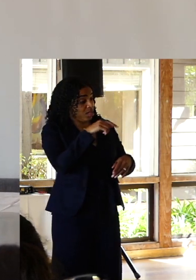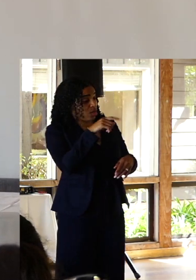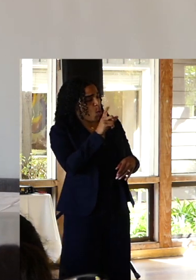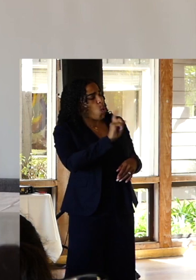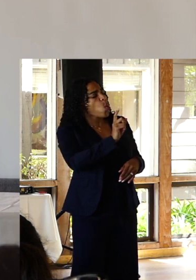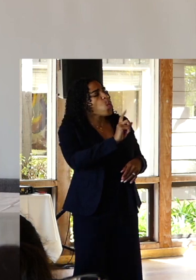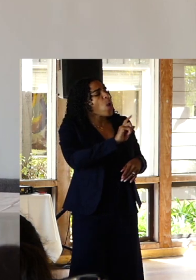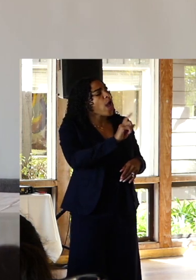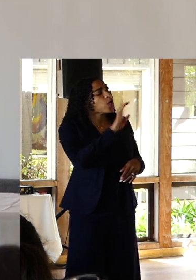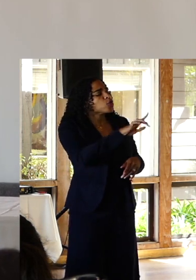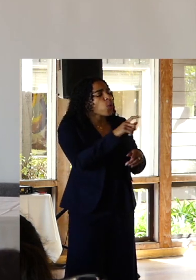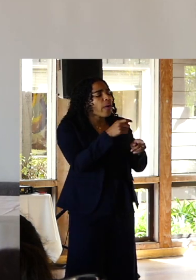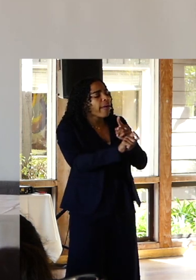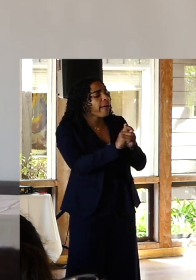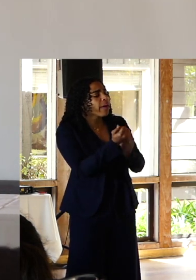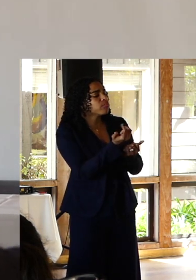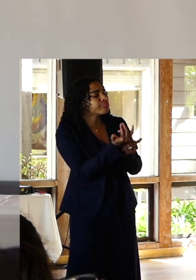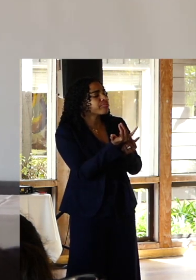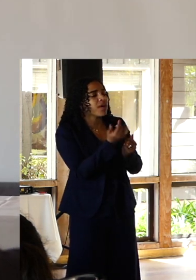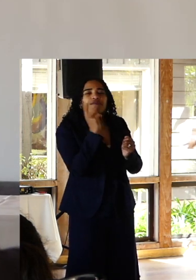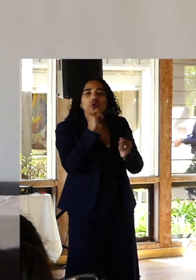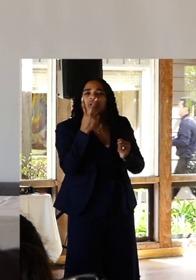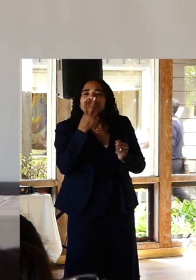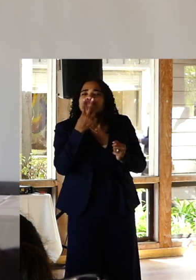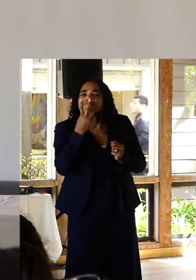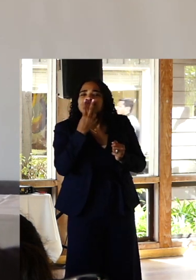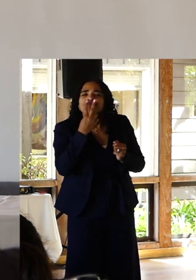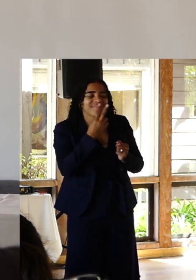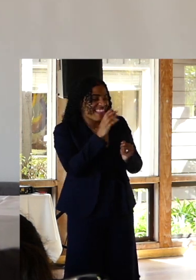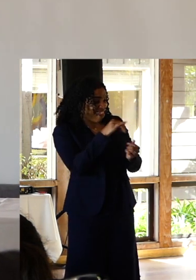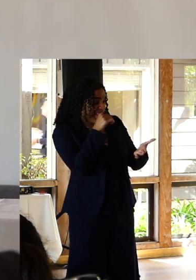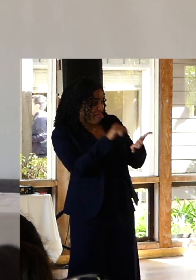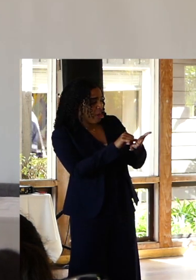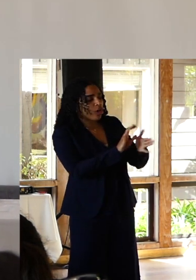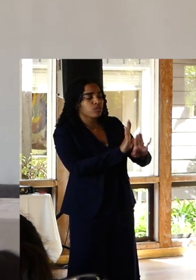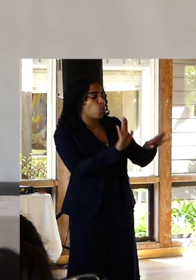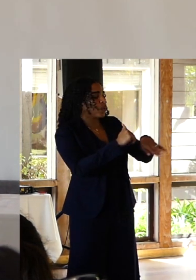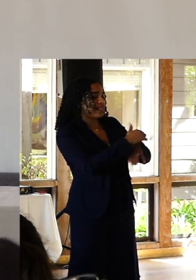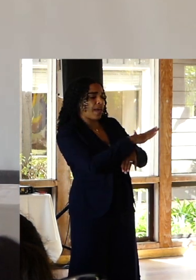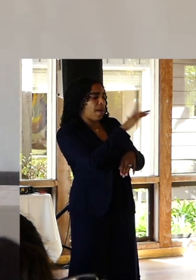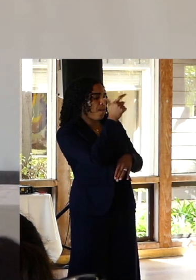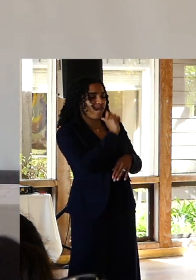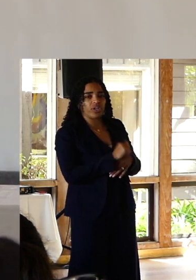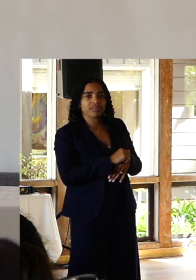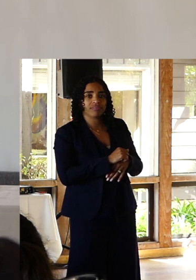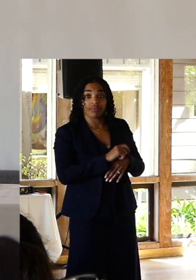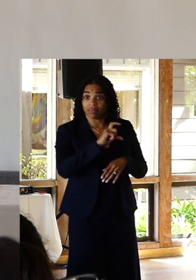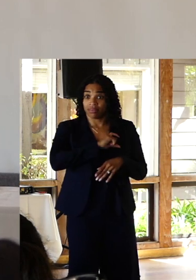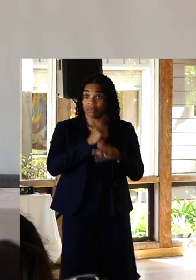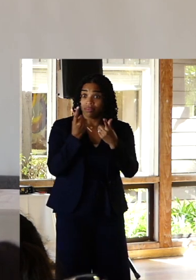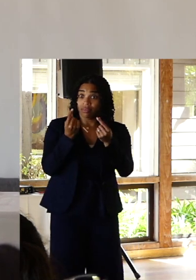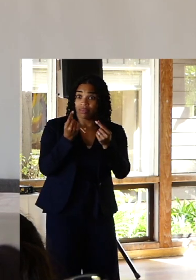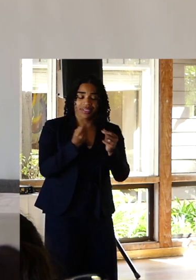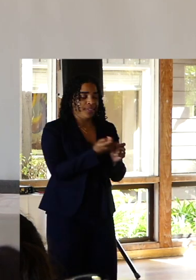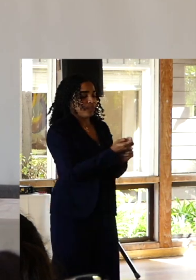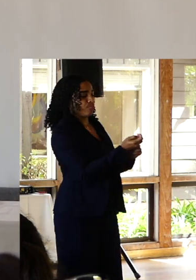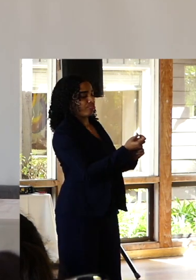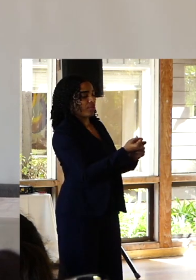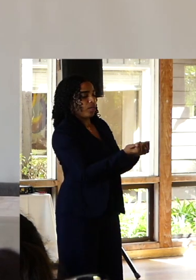And right there in the middle of some state owned parking lot in the dark he burned my suicide note to ashes, which for the record is why you do not